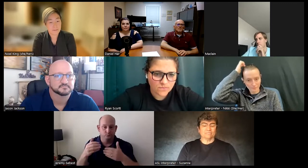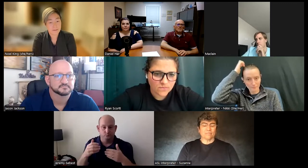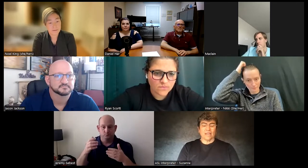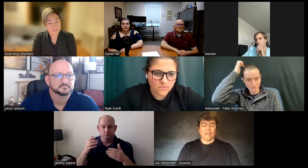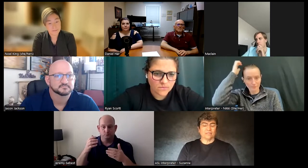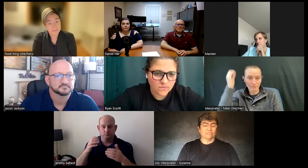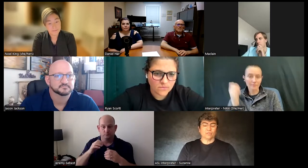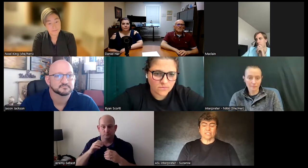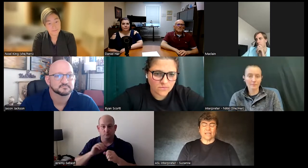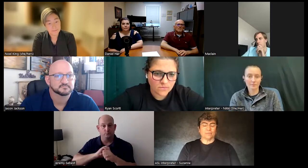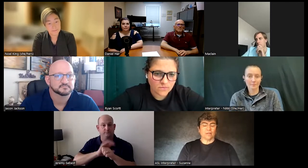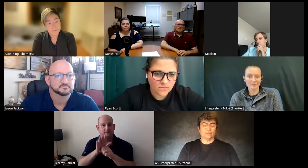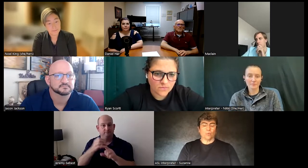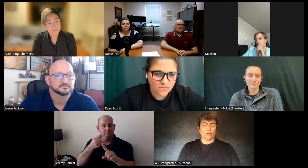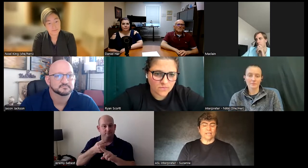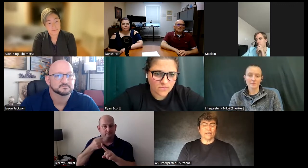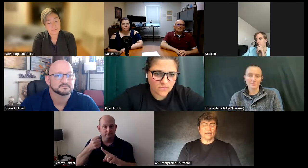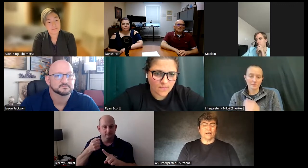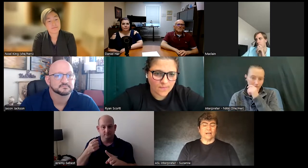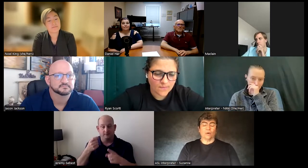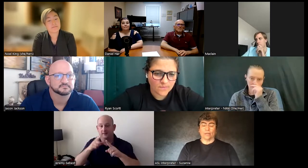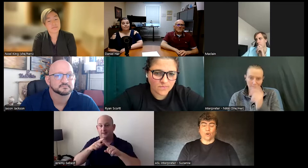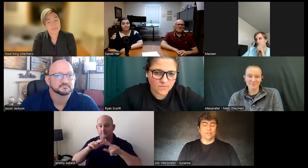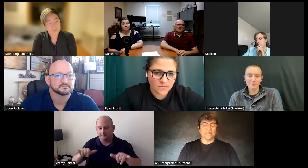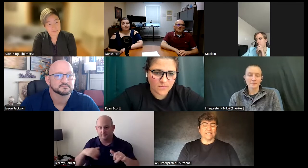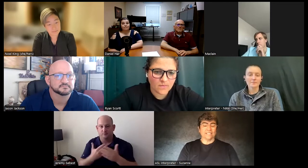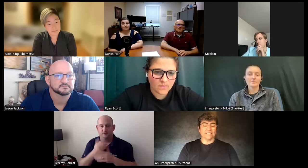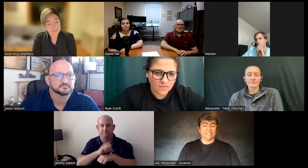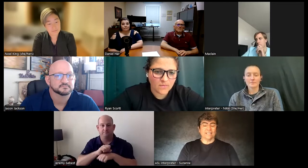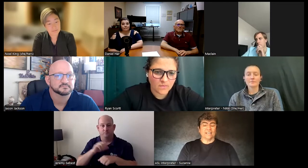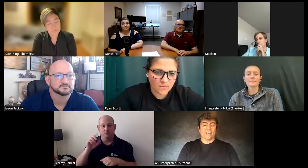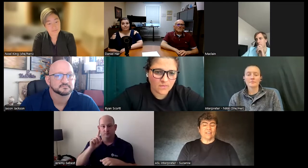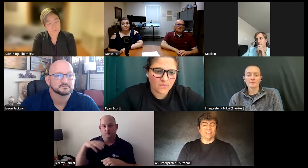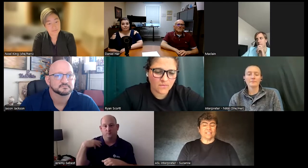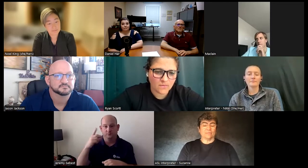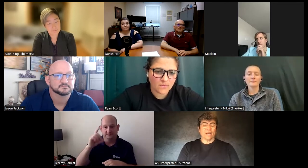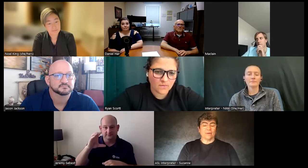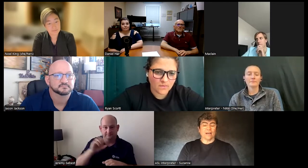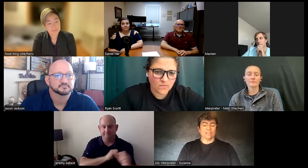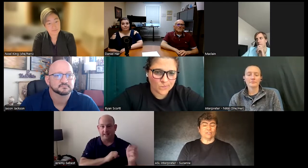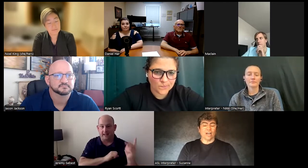and just kept on working when covet hit and then at the same time I got a new